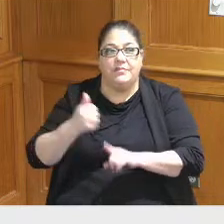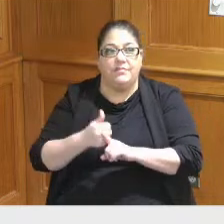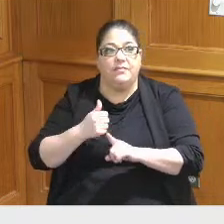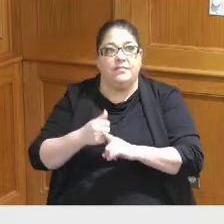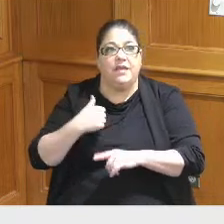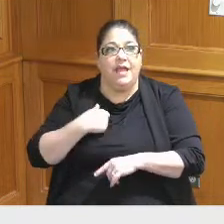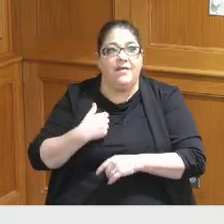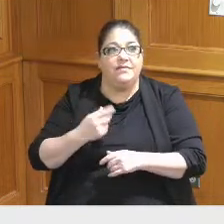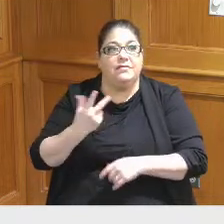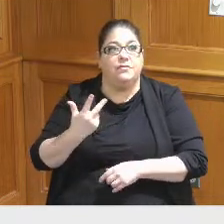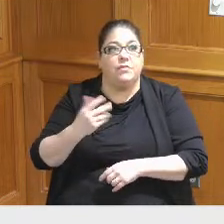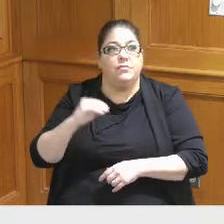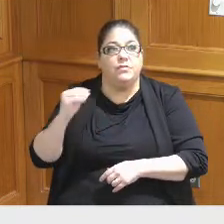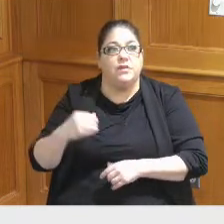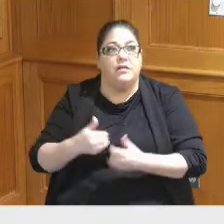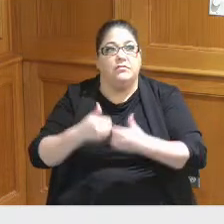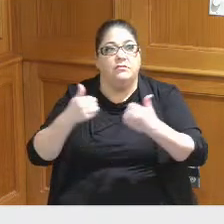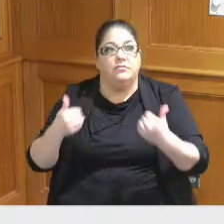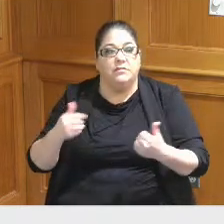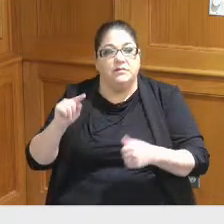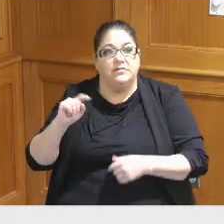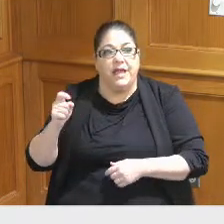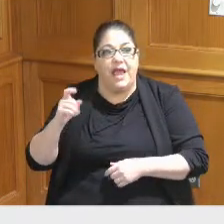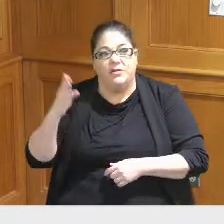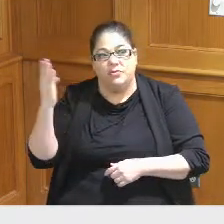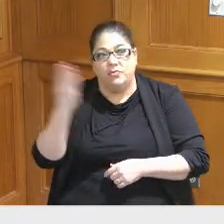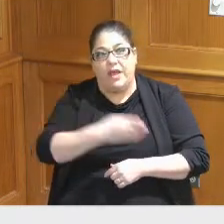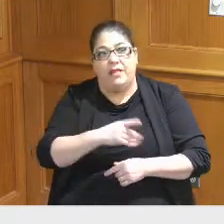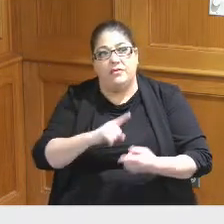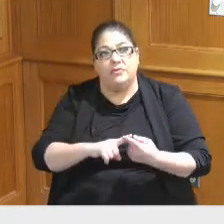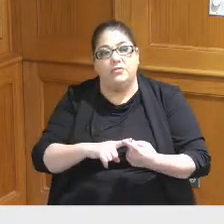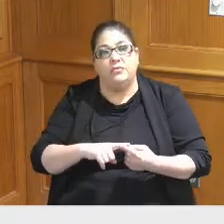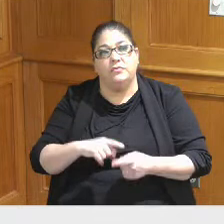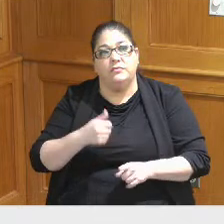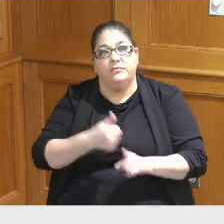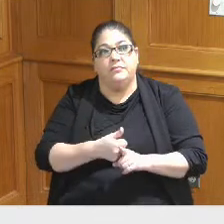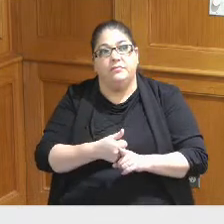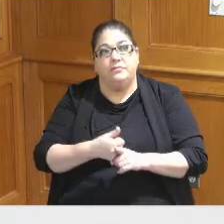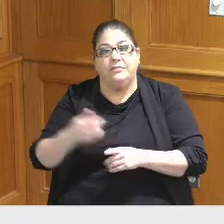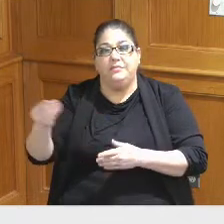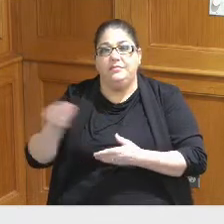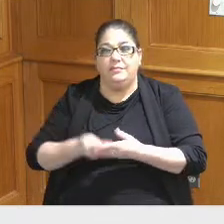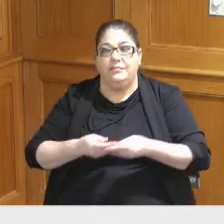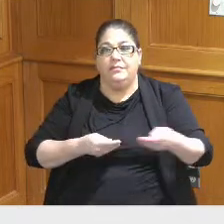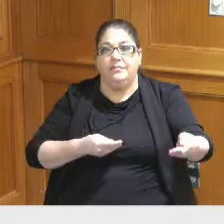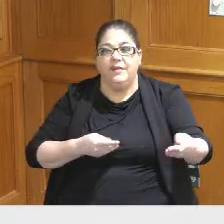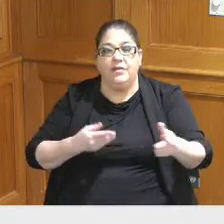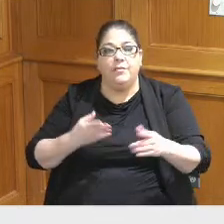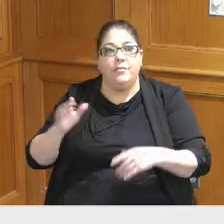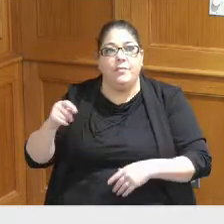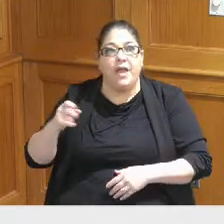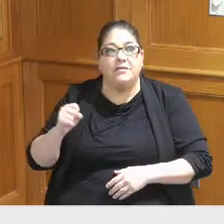percent occupancy tax that flows through directly to it as a pass-through from the county to the CVB